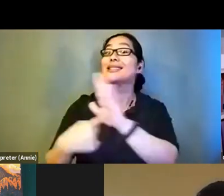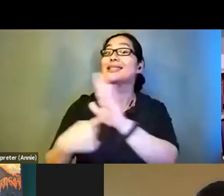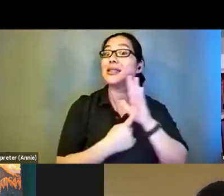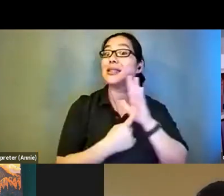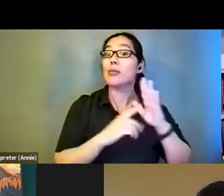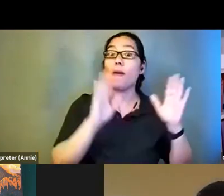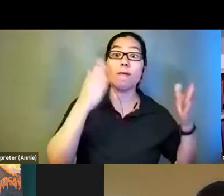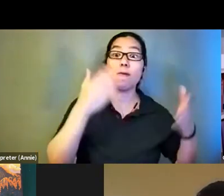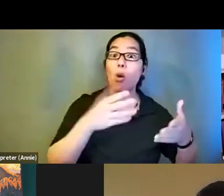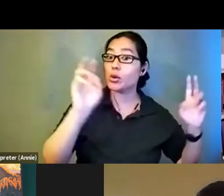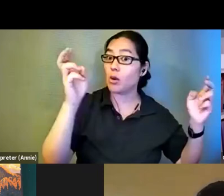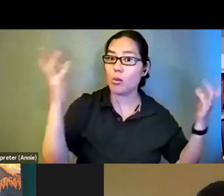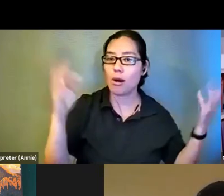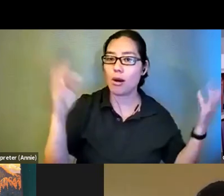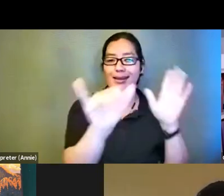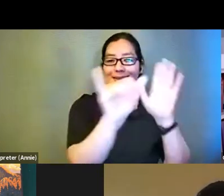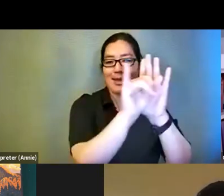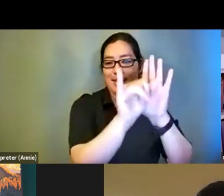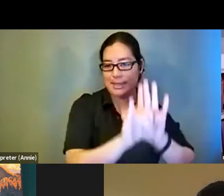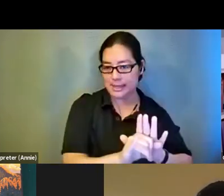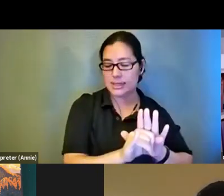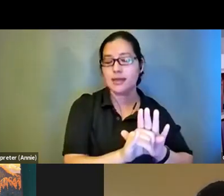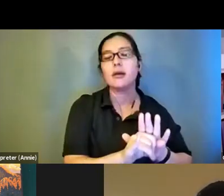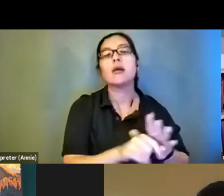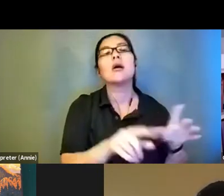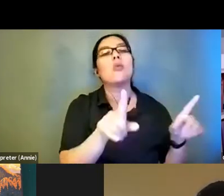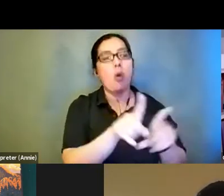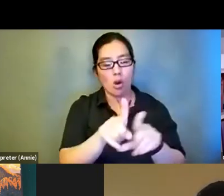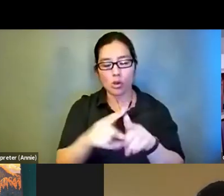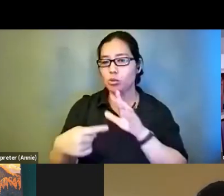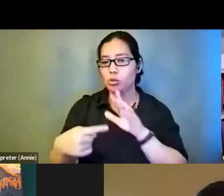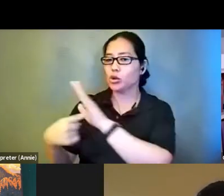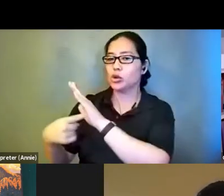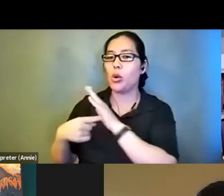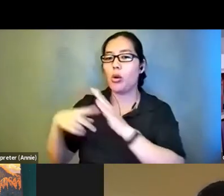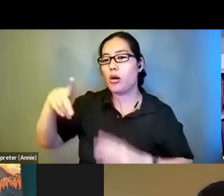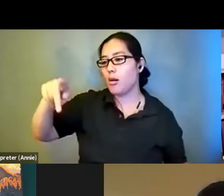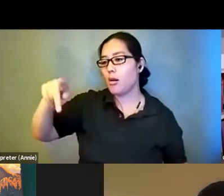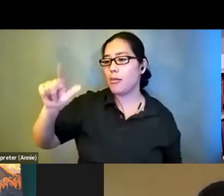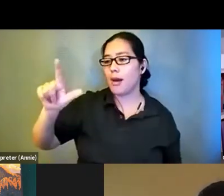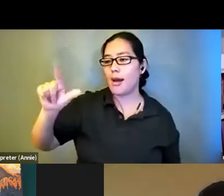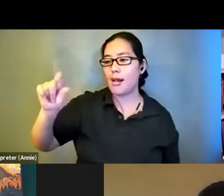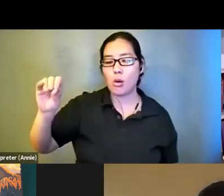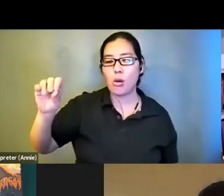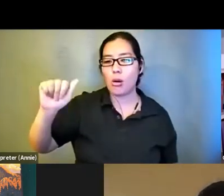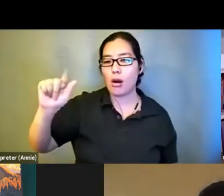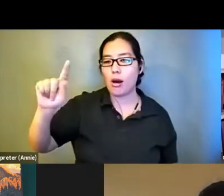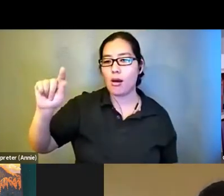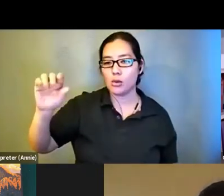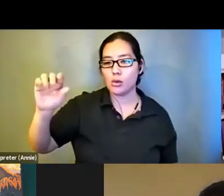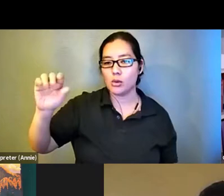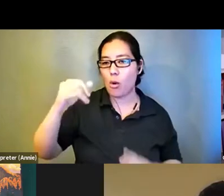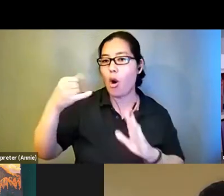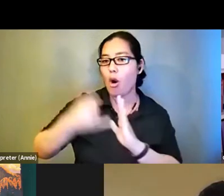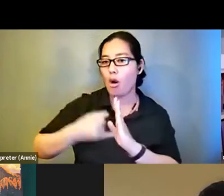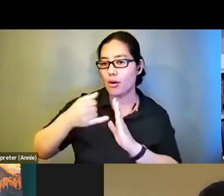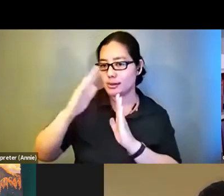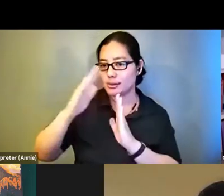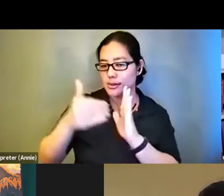am going to have the opportunity to have it on display at the Palo Alto art center coming up in September for